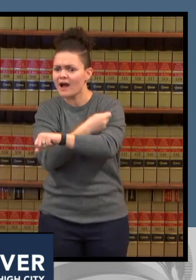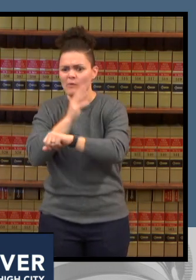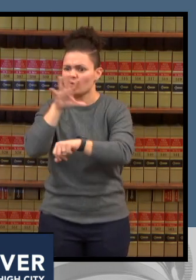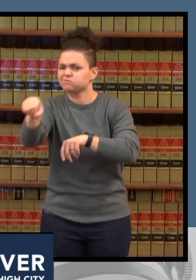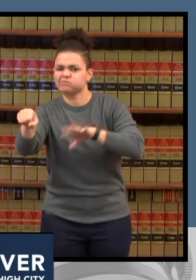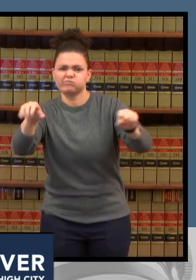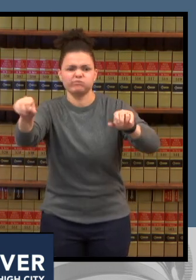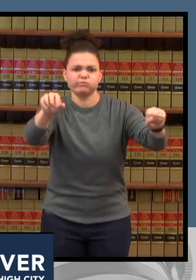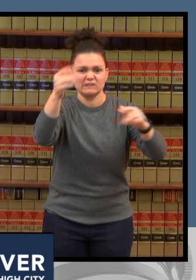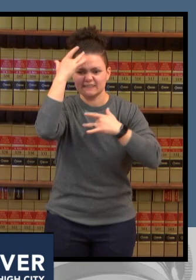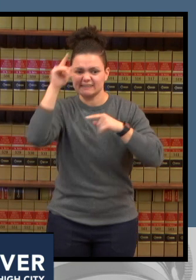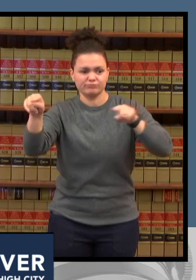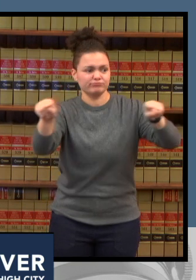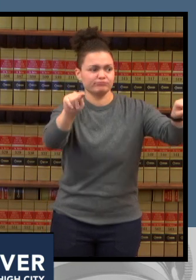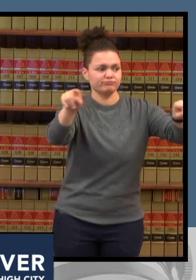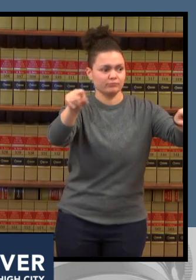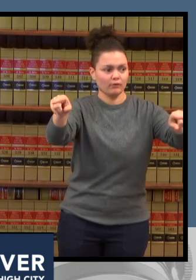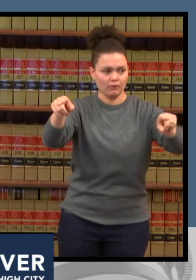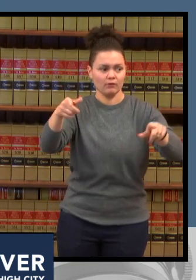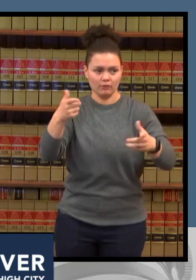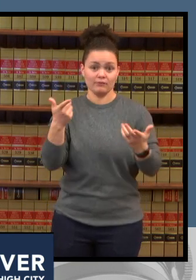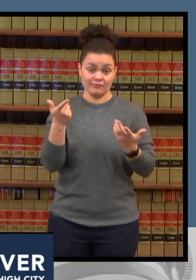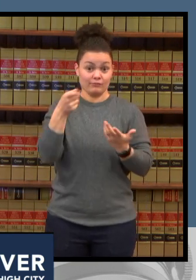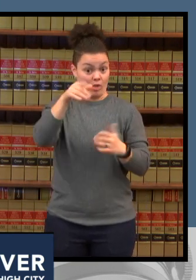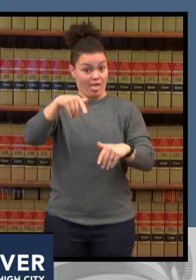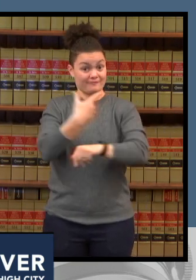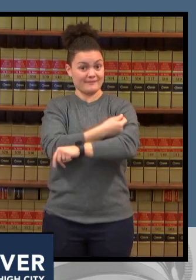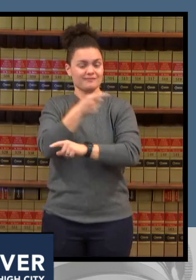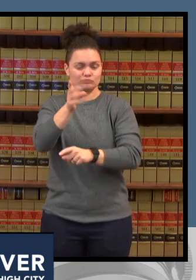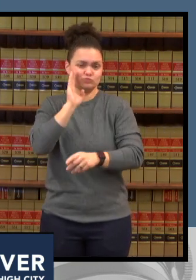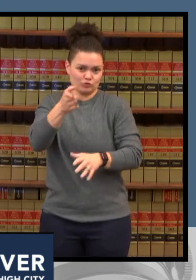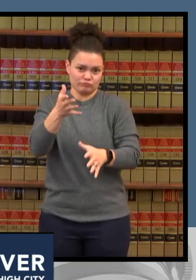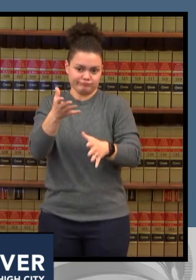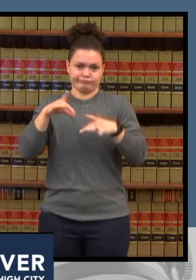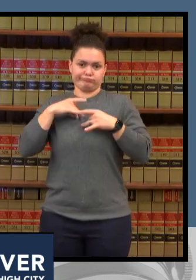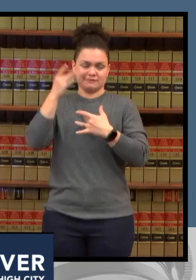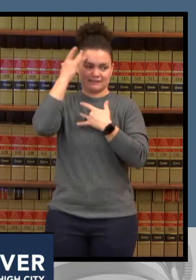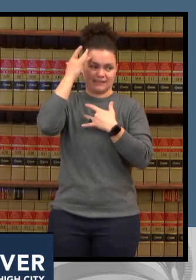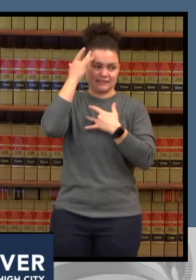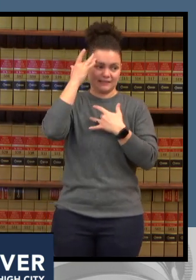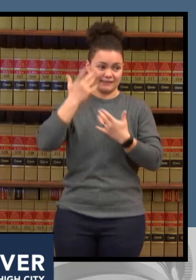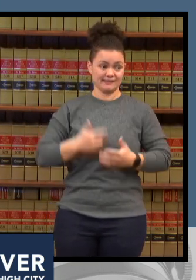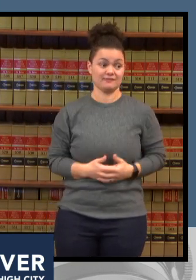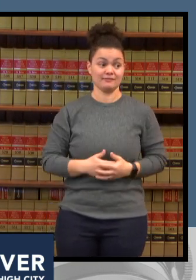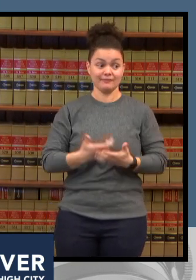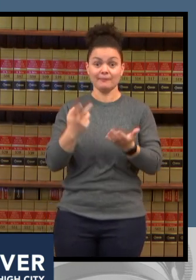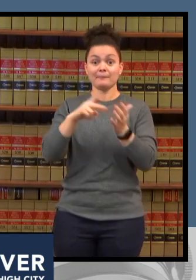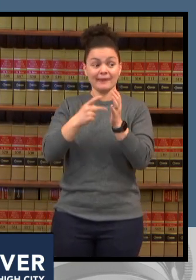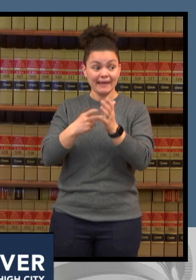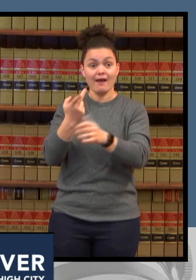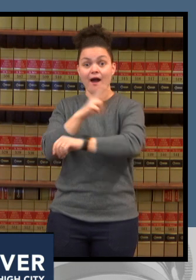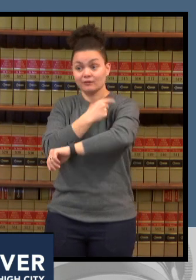unvaccinated people throughout colorado they're in in hospitals right now many on ventilators who